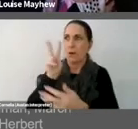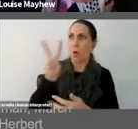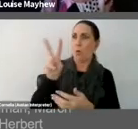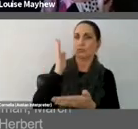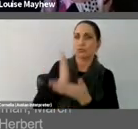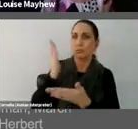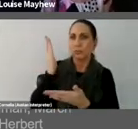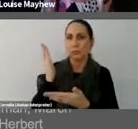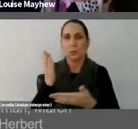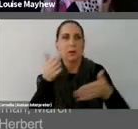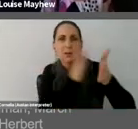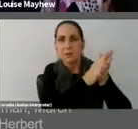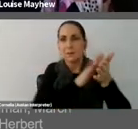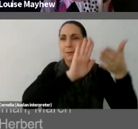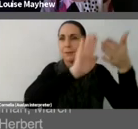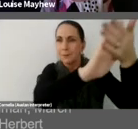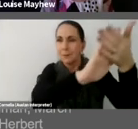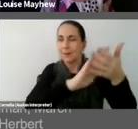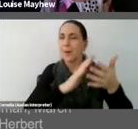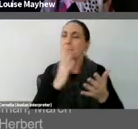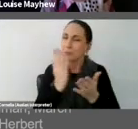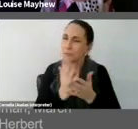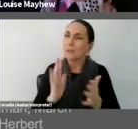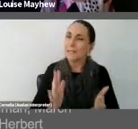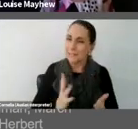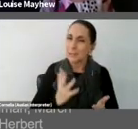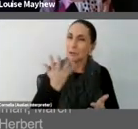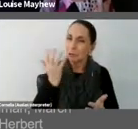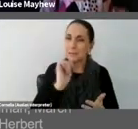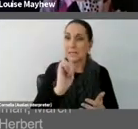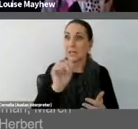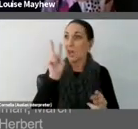So there's a really interesting kind of play here between reality, or the real